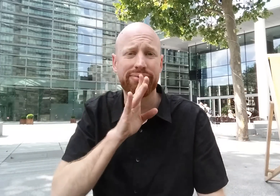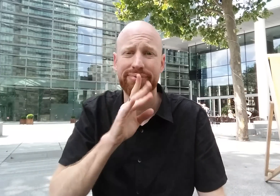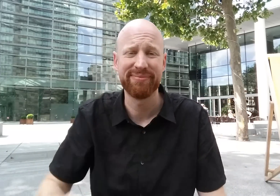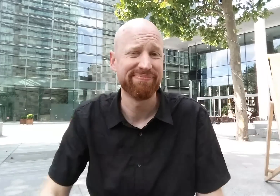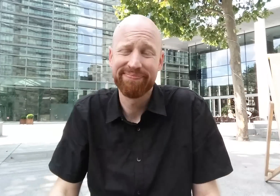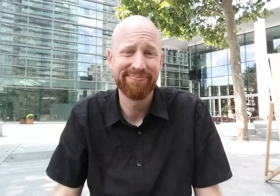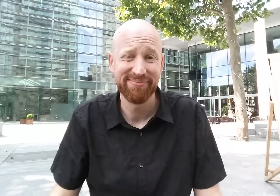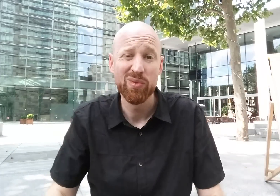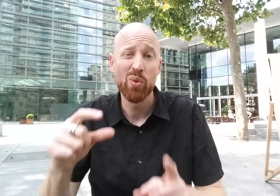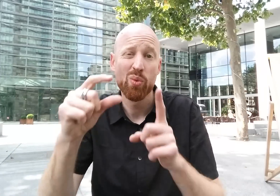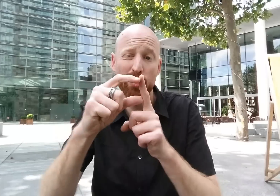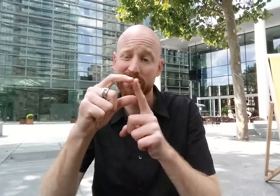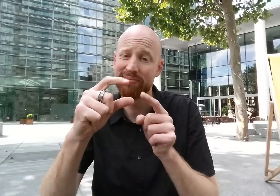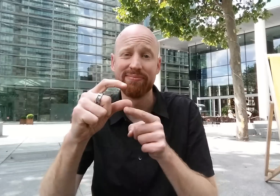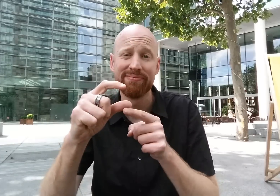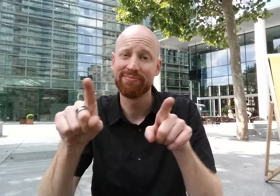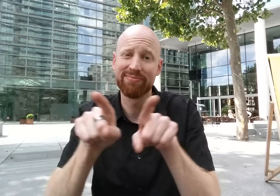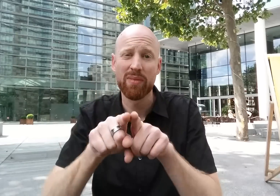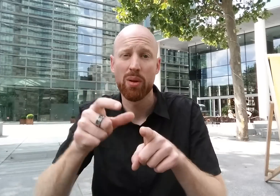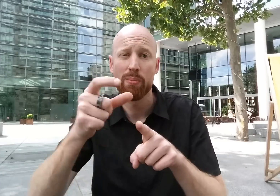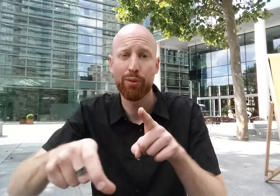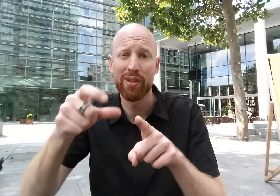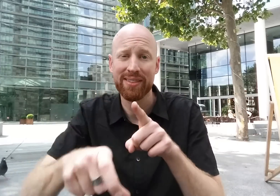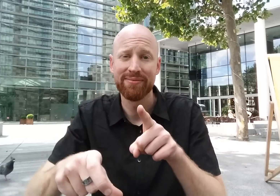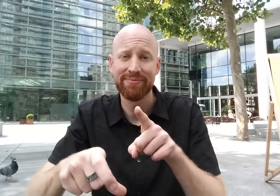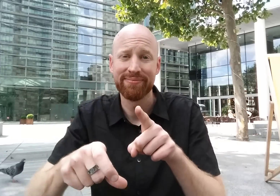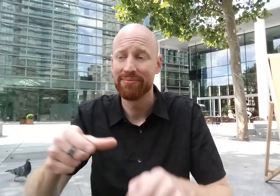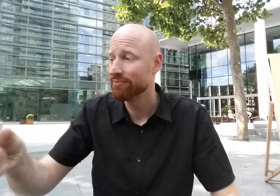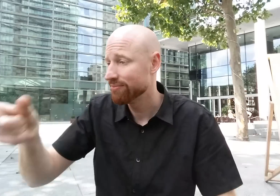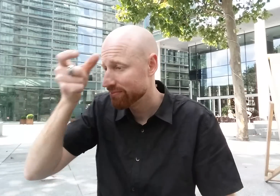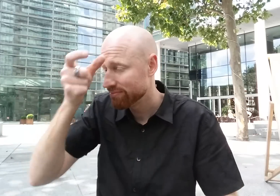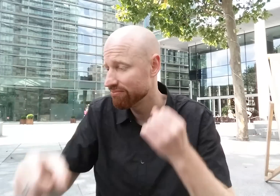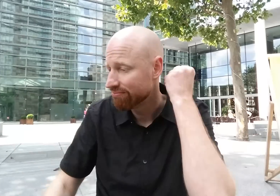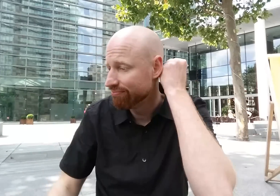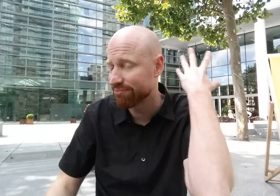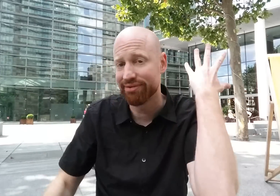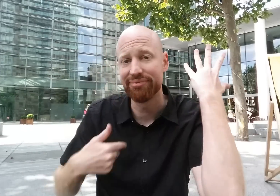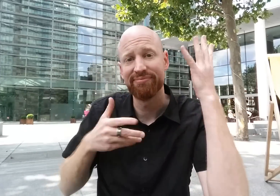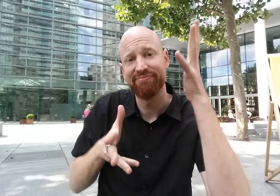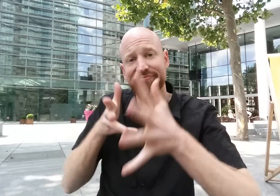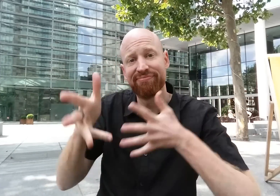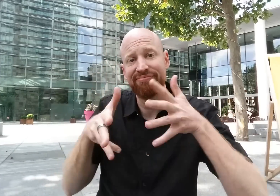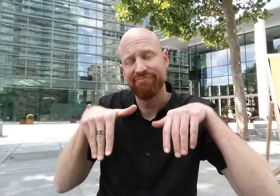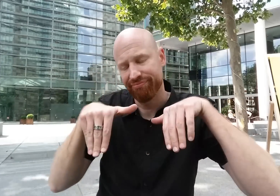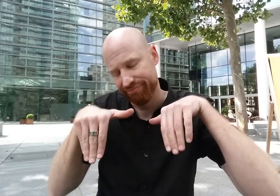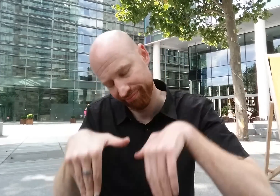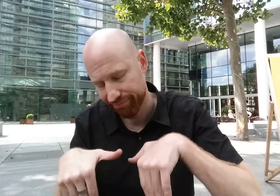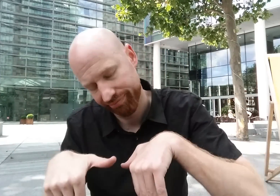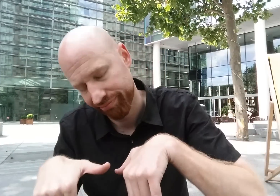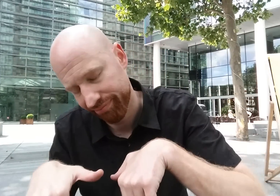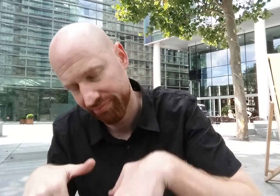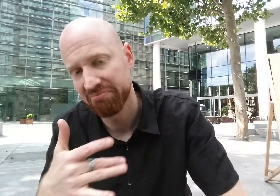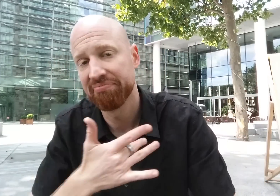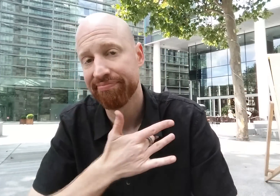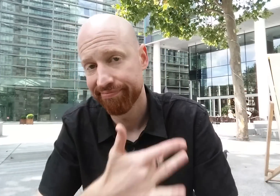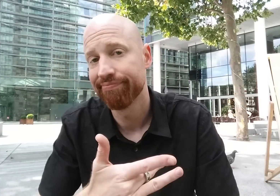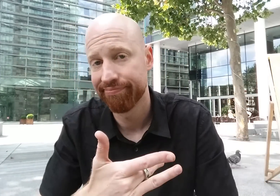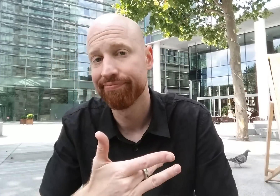using spoken English. A word is like a bullet; when it hits the mind, capacity for a typical person to communicate visually is blown out of their brains.